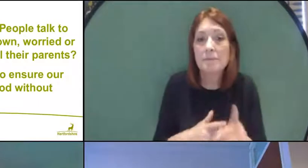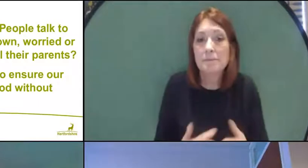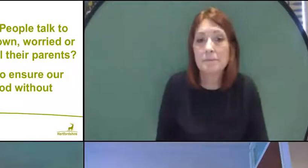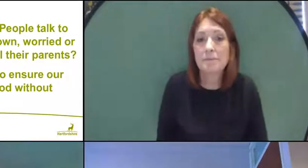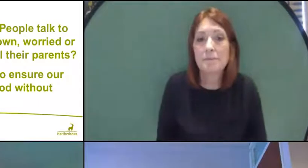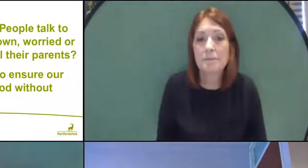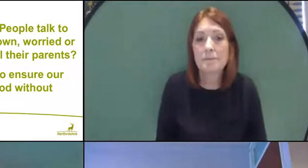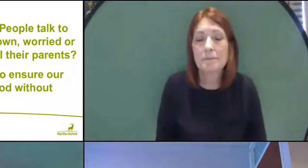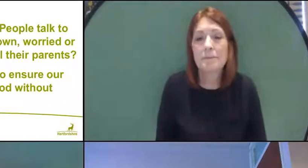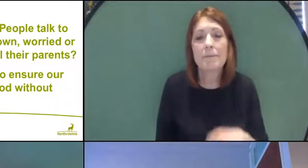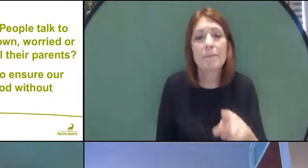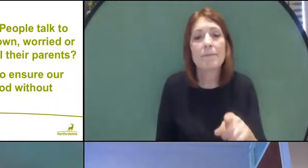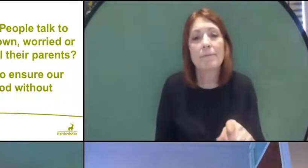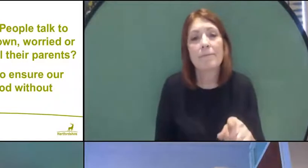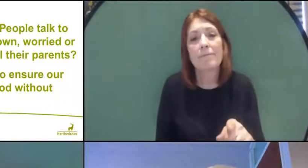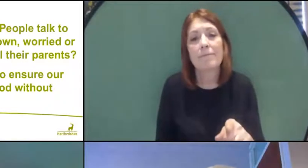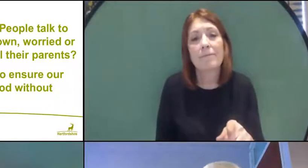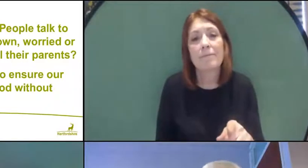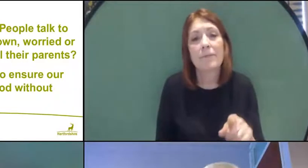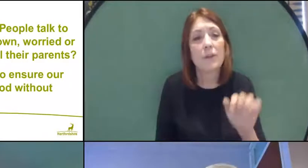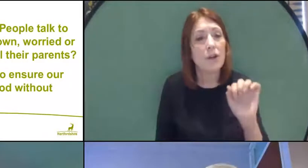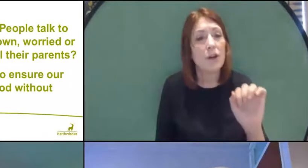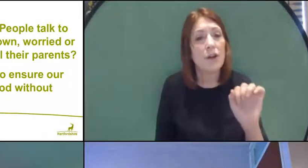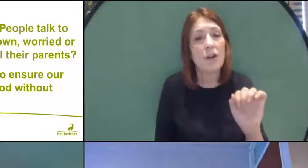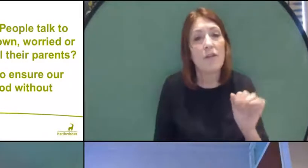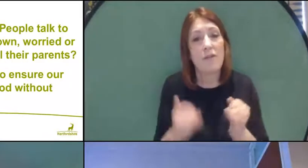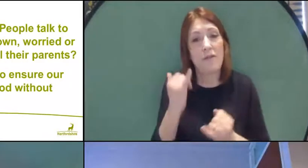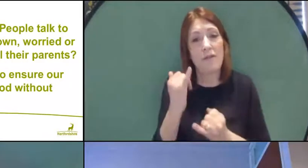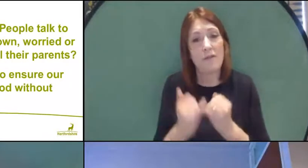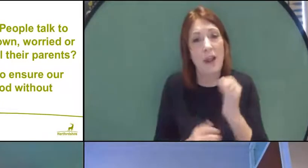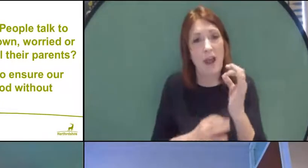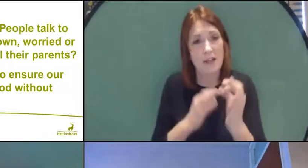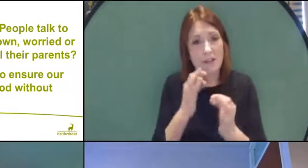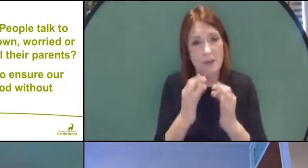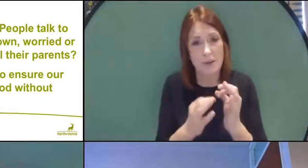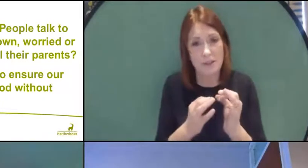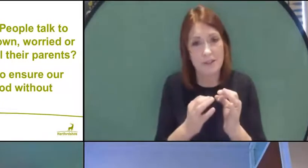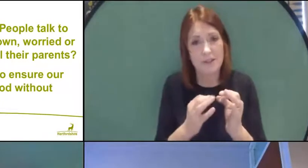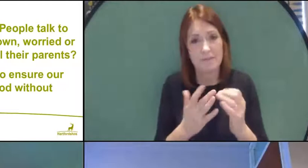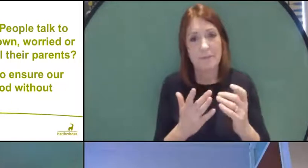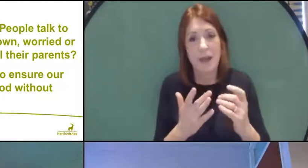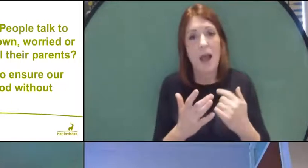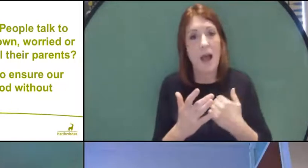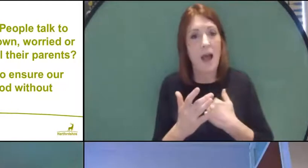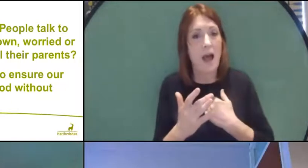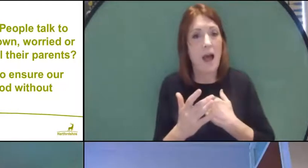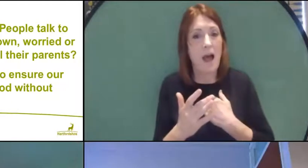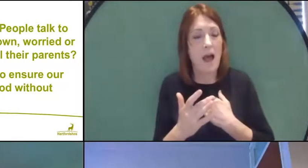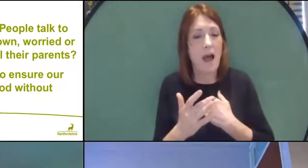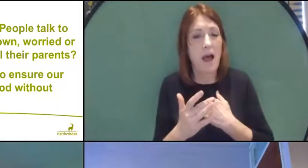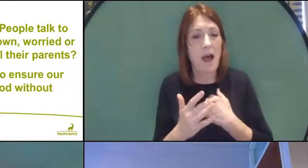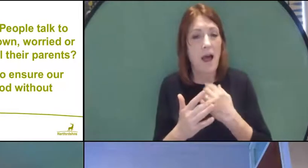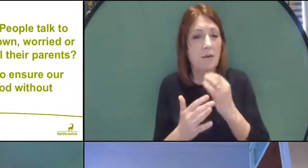Well the last question that you just answered I was going to sort of ask a very similar question.